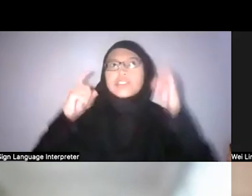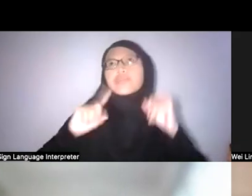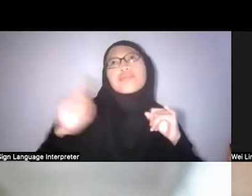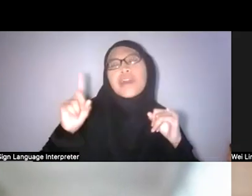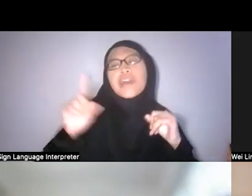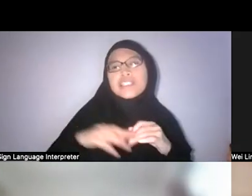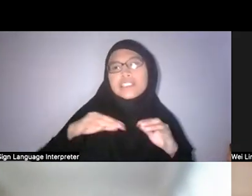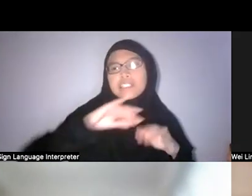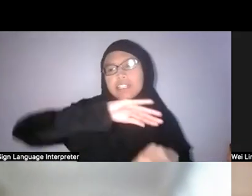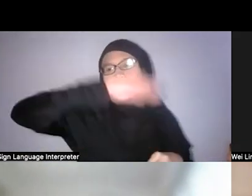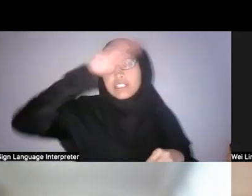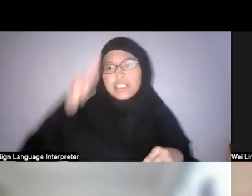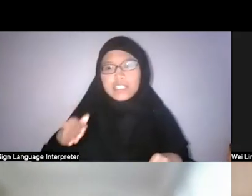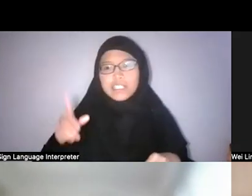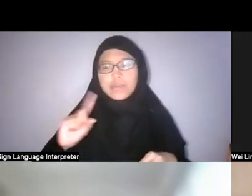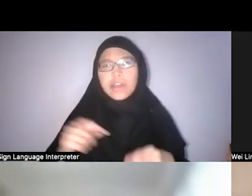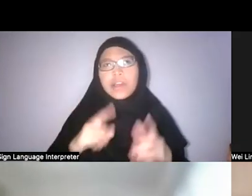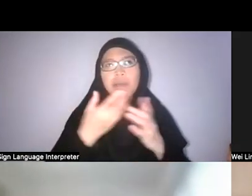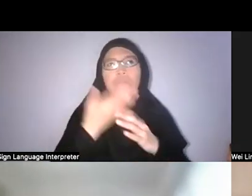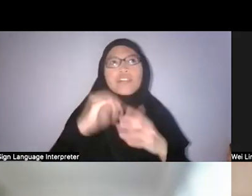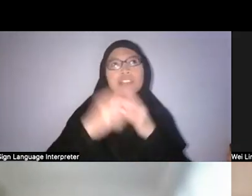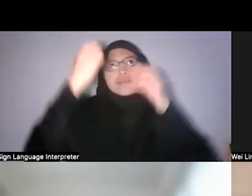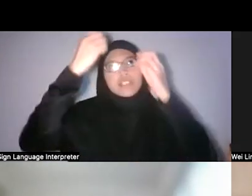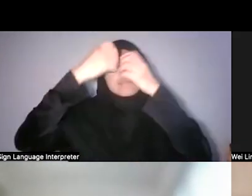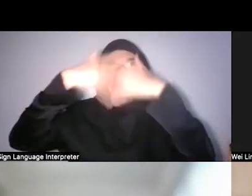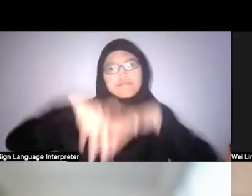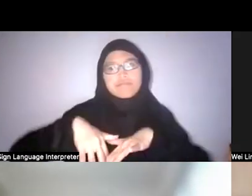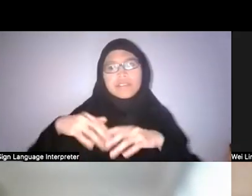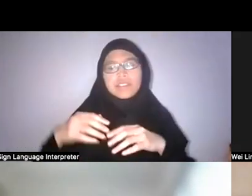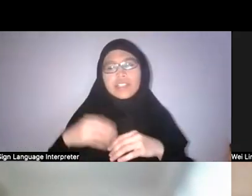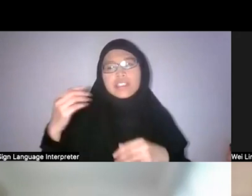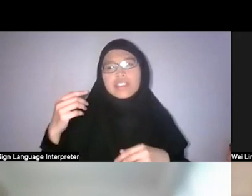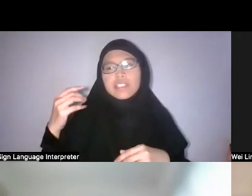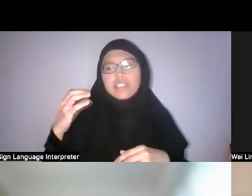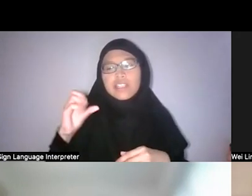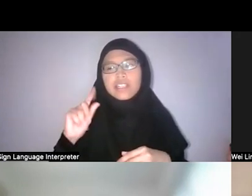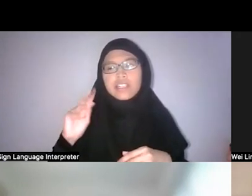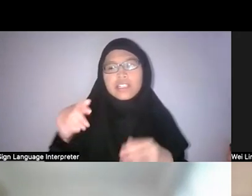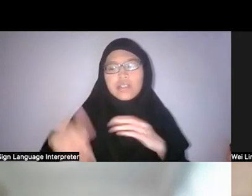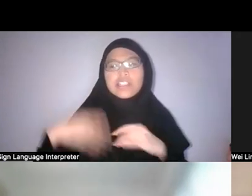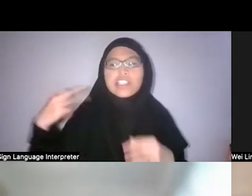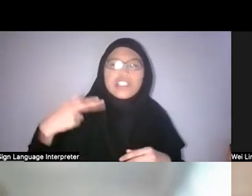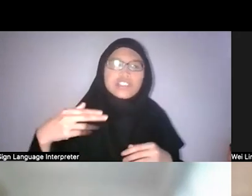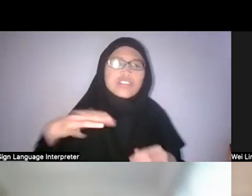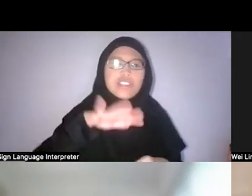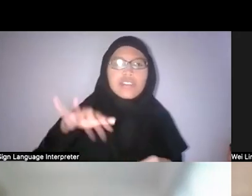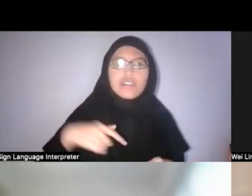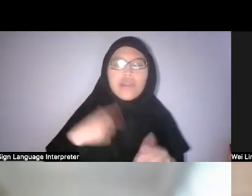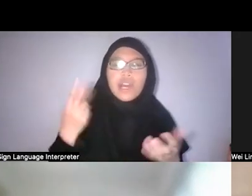before they were excavated and cut down and the histories around. What I’ve been noticing is like, I think in the...